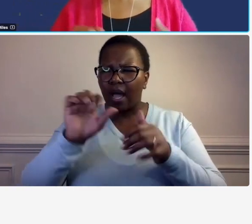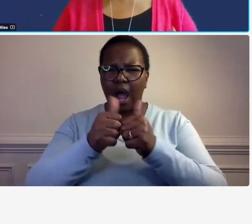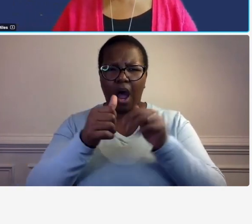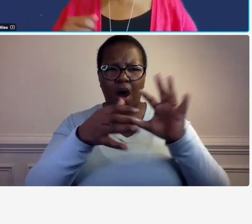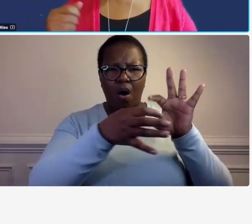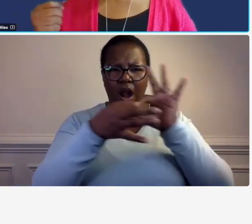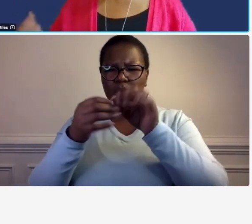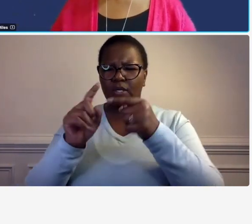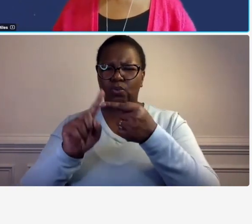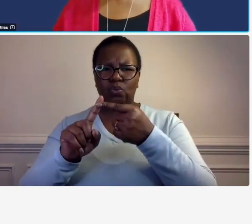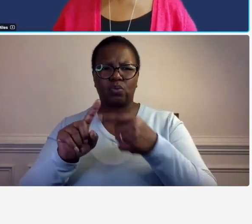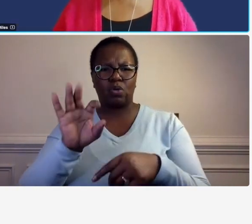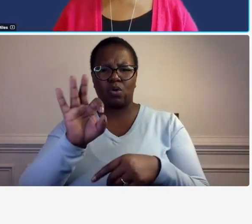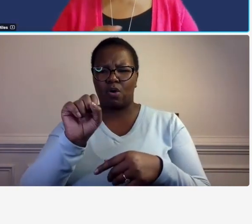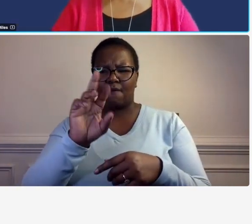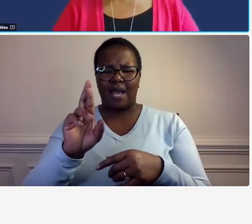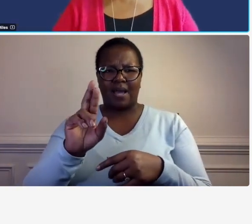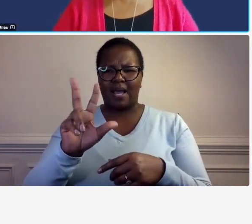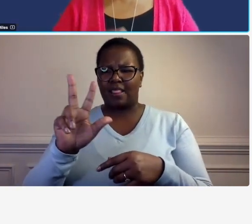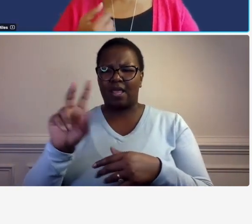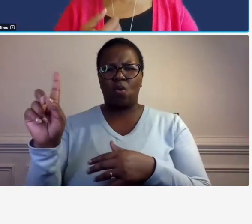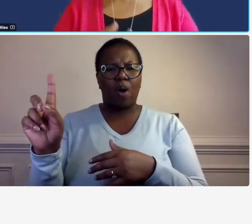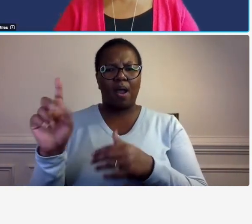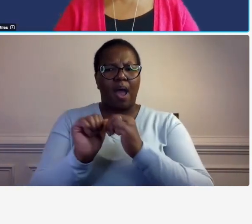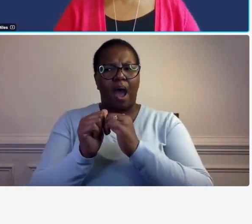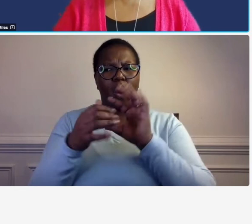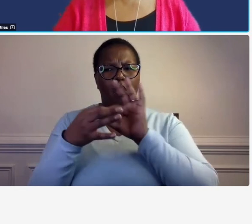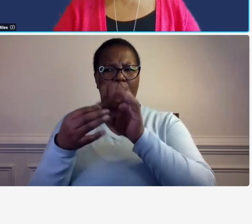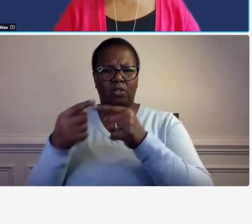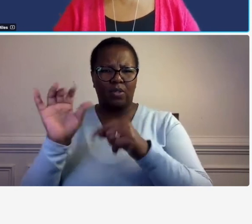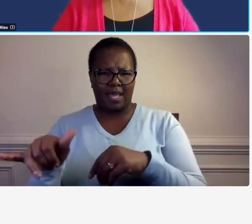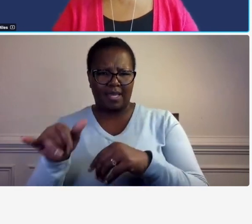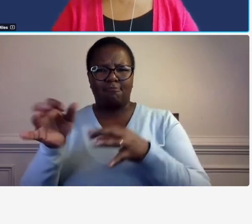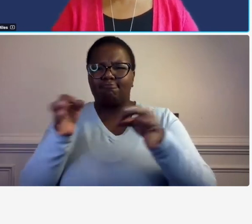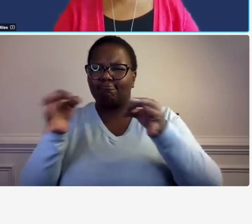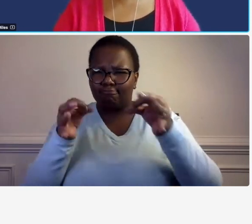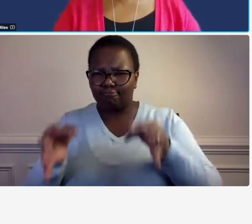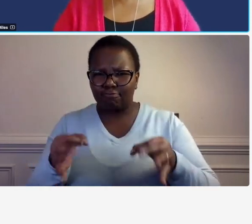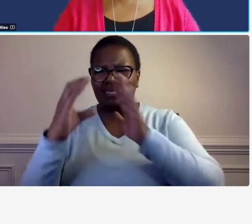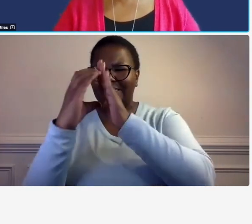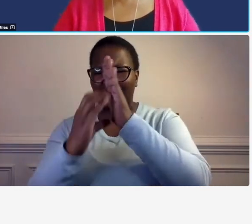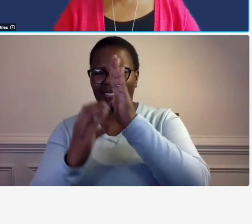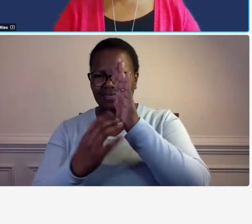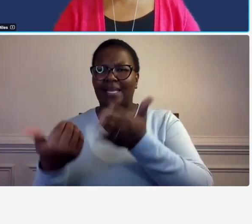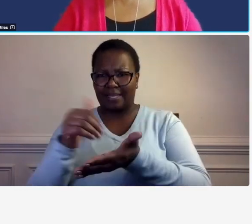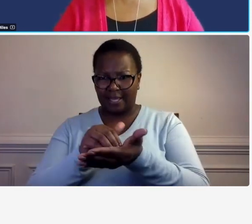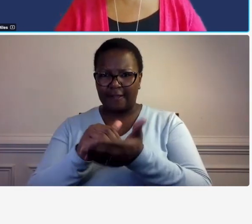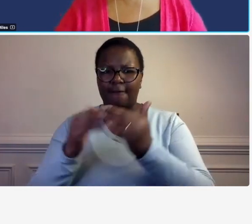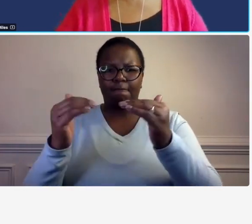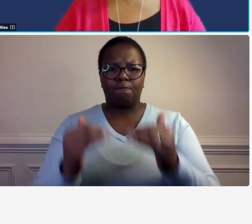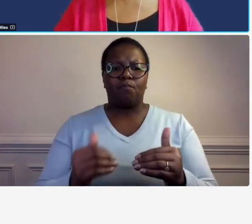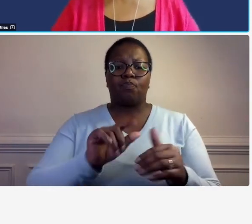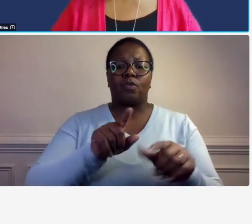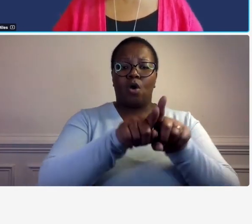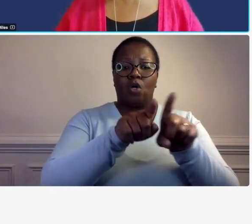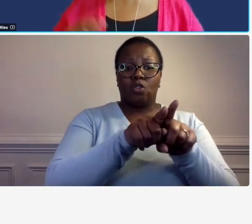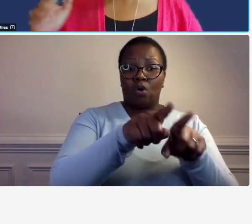it'll tell you the exact section um also um ashto i see the um ashto internal control questionnaire